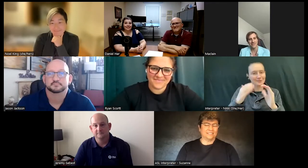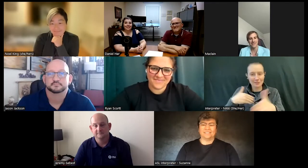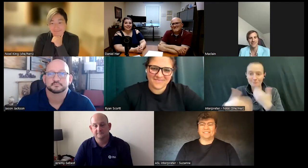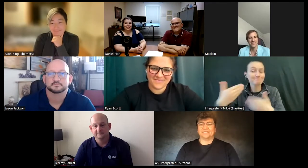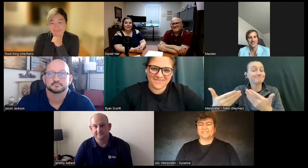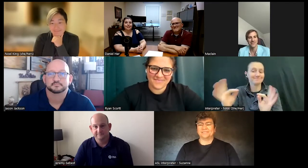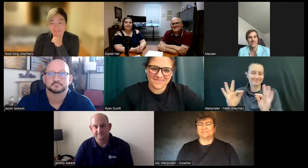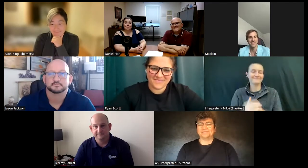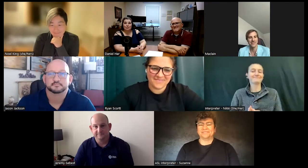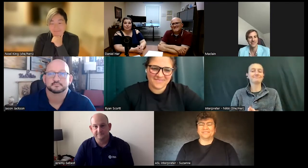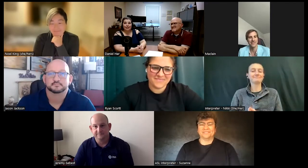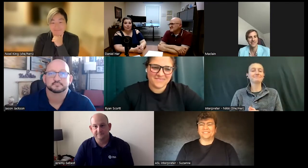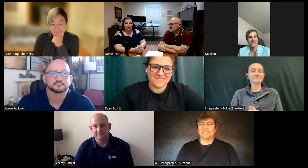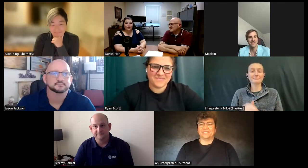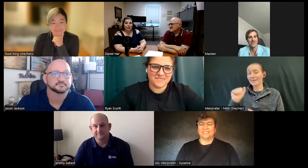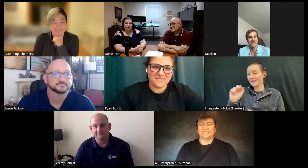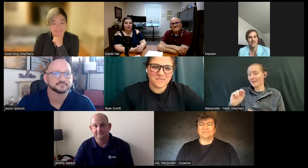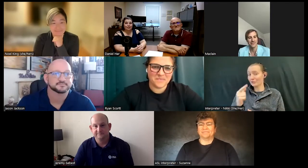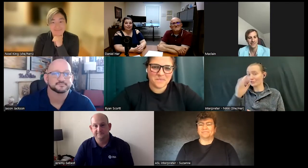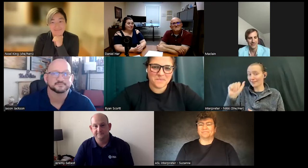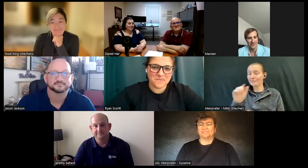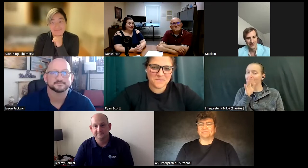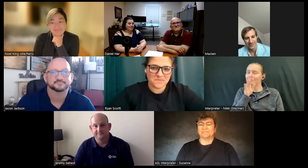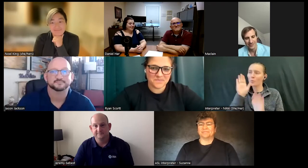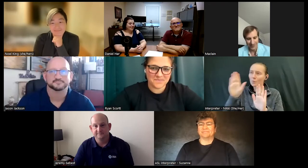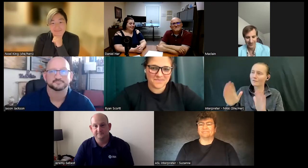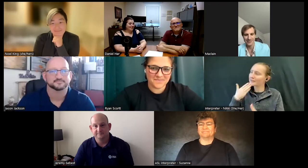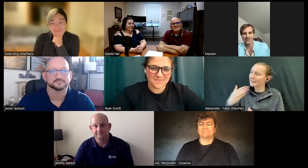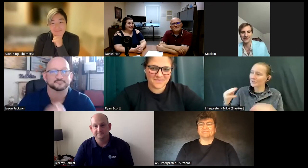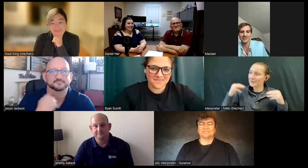This is Angela speaking and wonderful. Thank you, McLain.